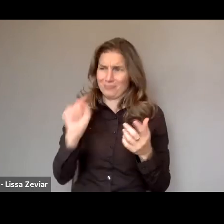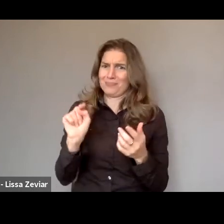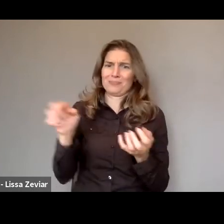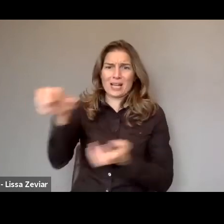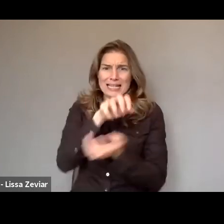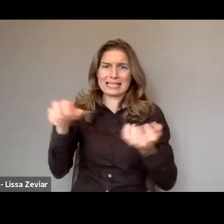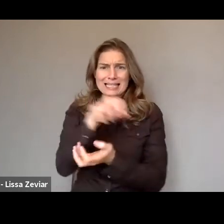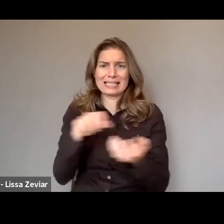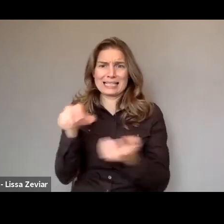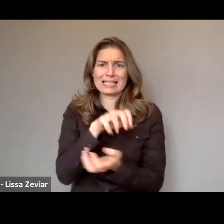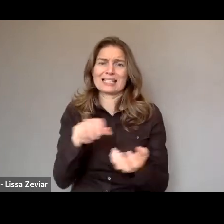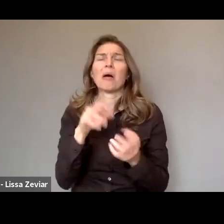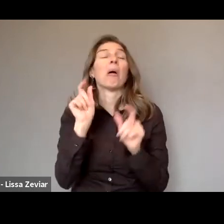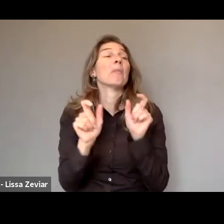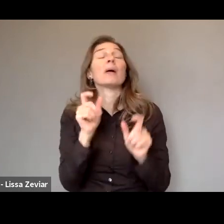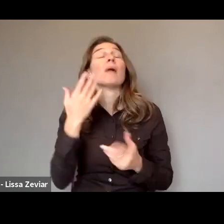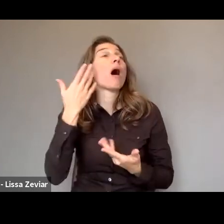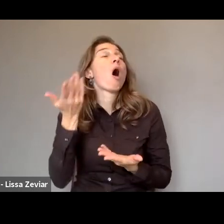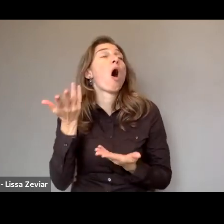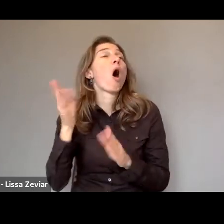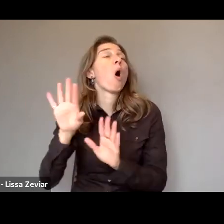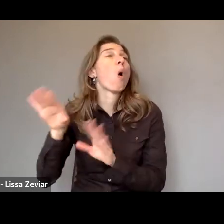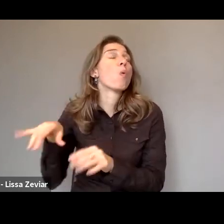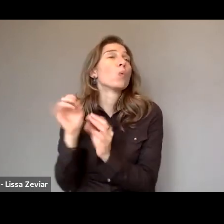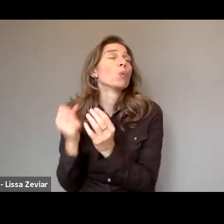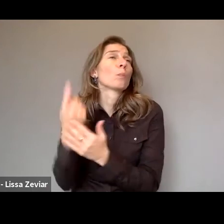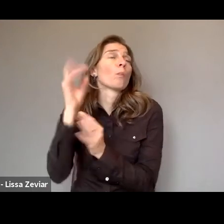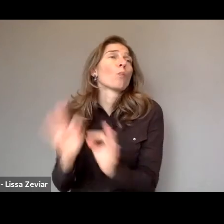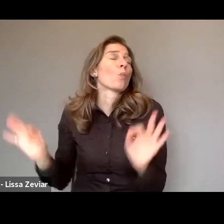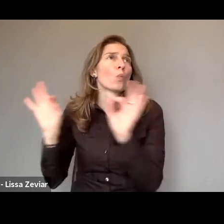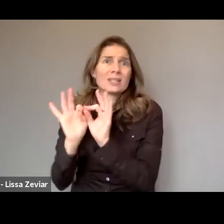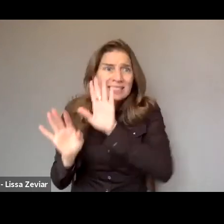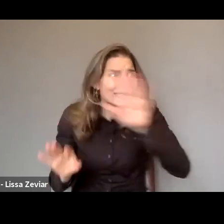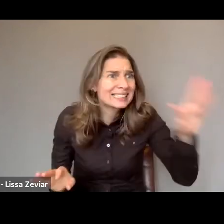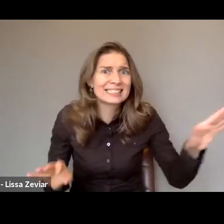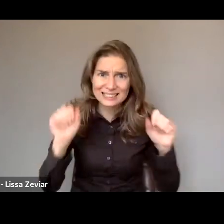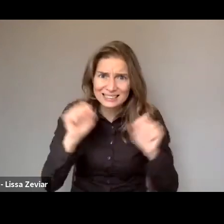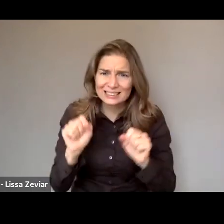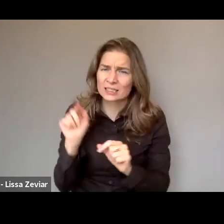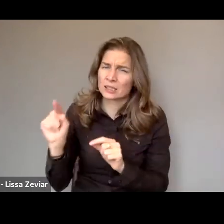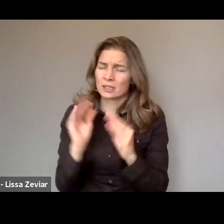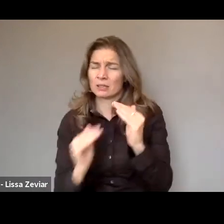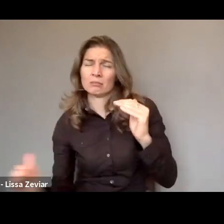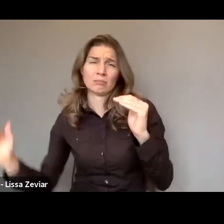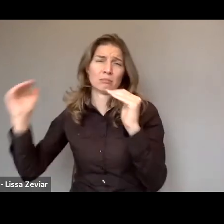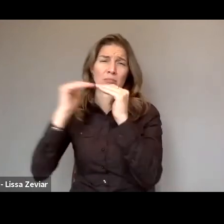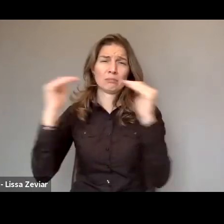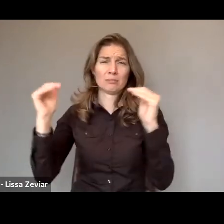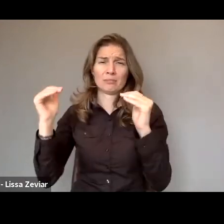We have also been calling on all the Member States and mobilizing our work membership to ensure